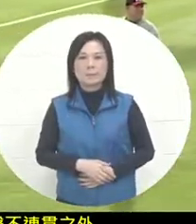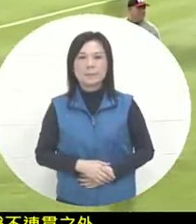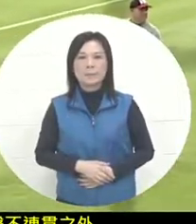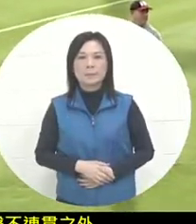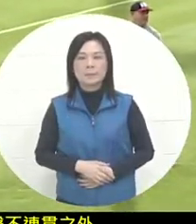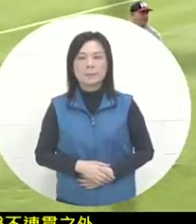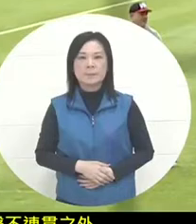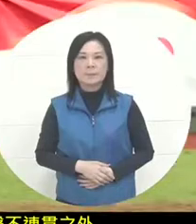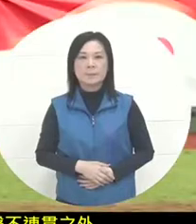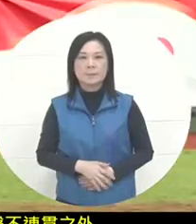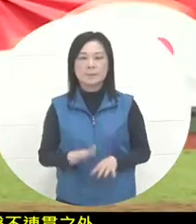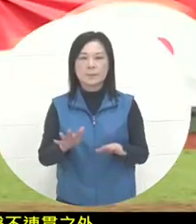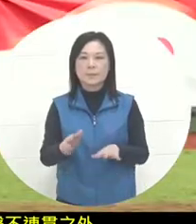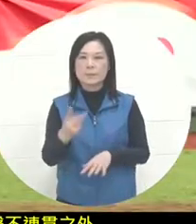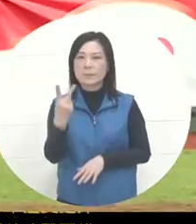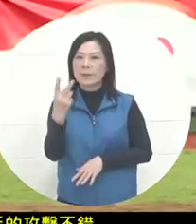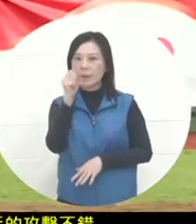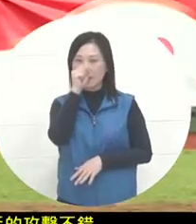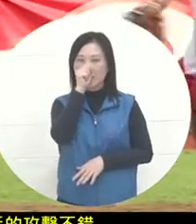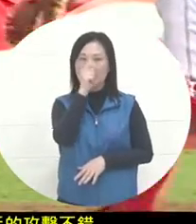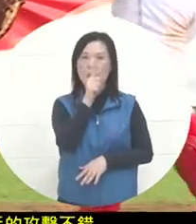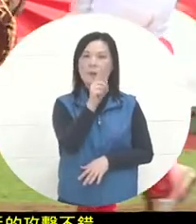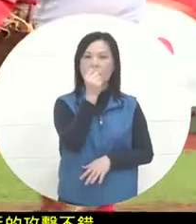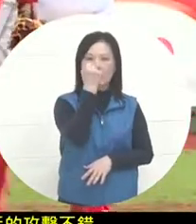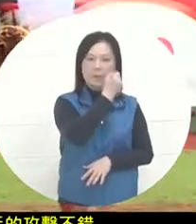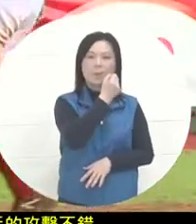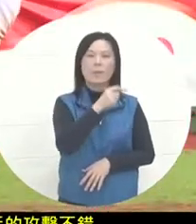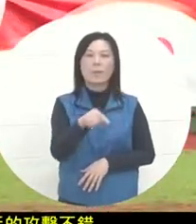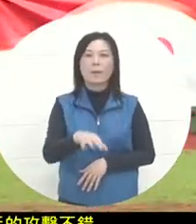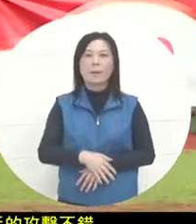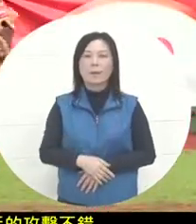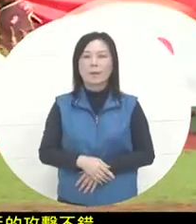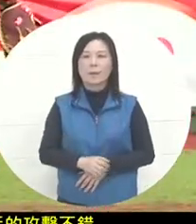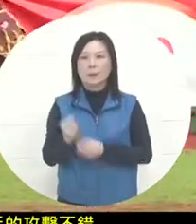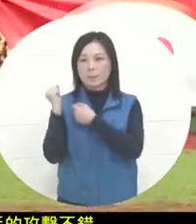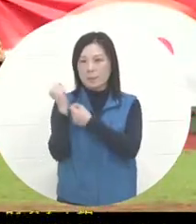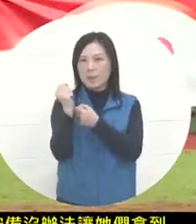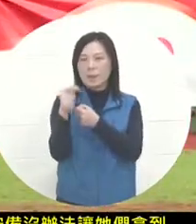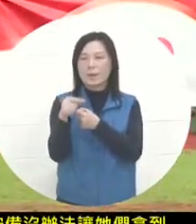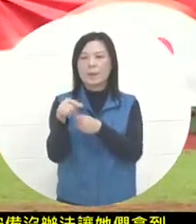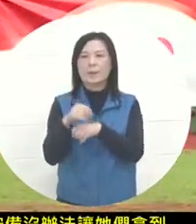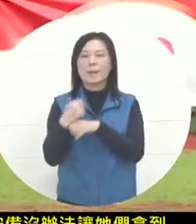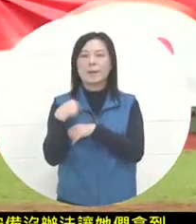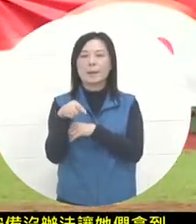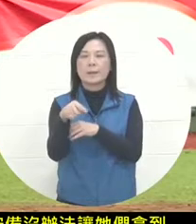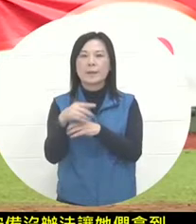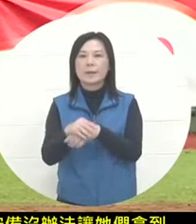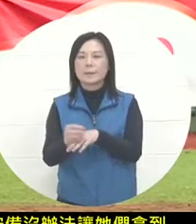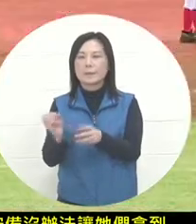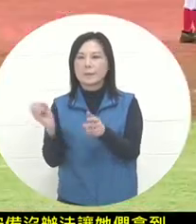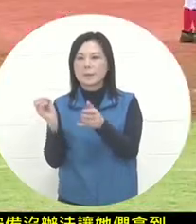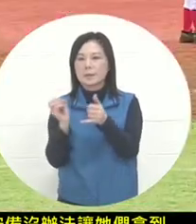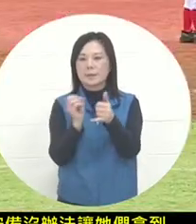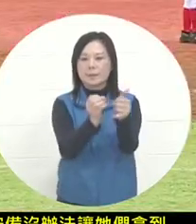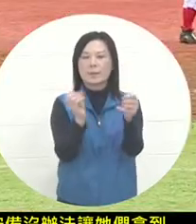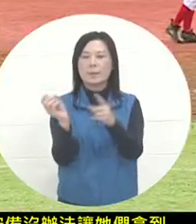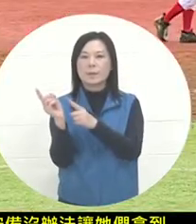more efficiently at this time. After Liang Haoyi broke the ball, the goalkeeper destroyed the ball first , forming a foul ball. The number of balls remained unchanged